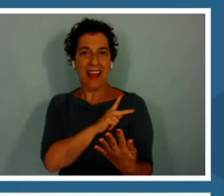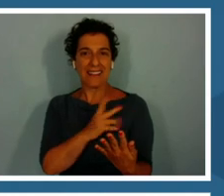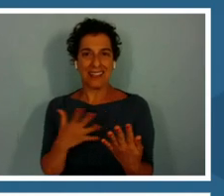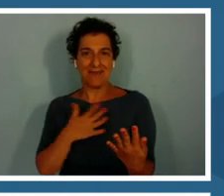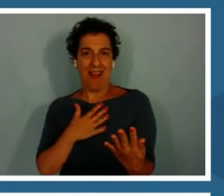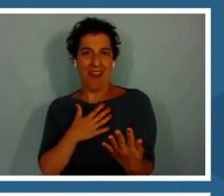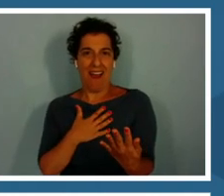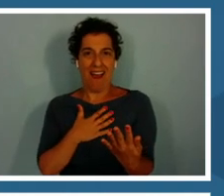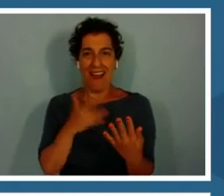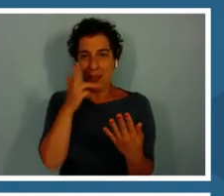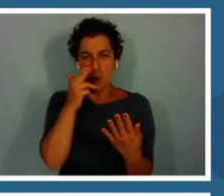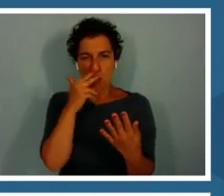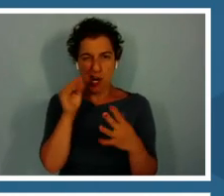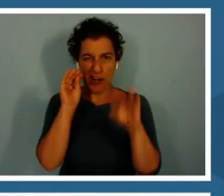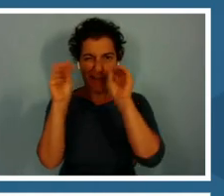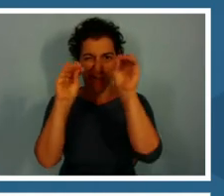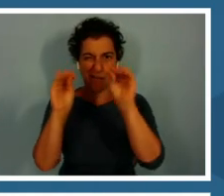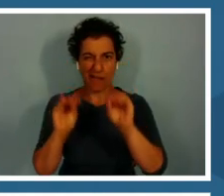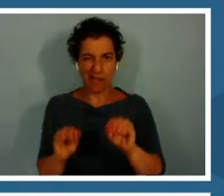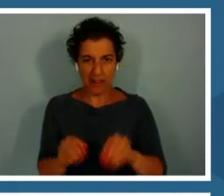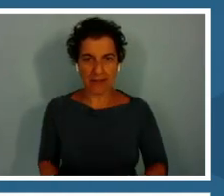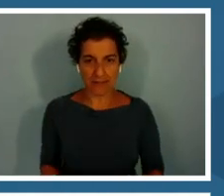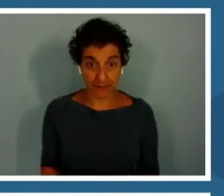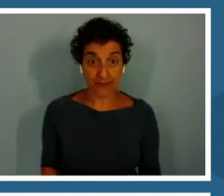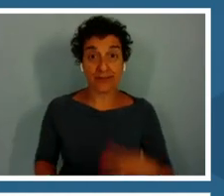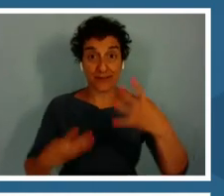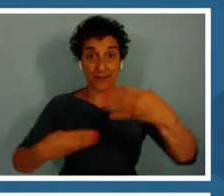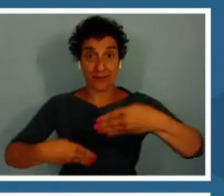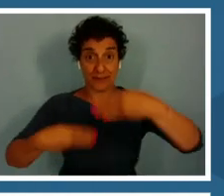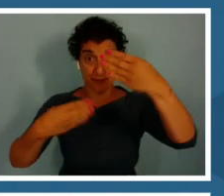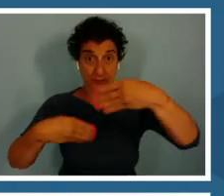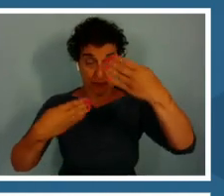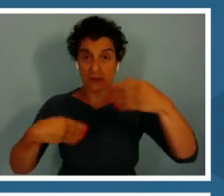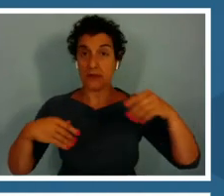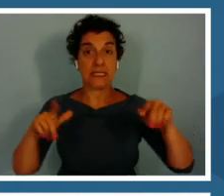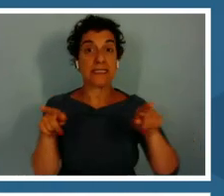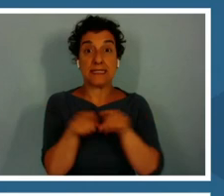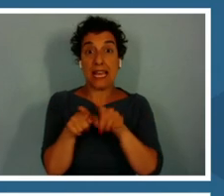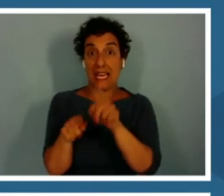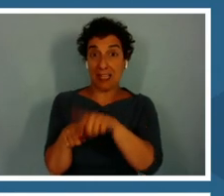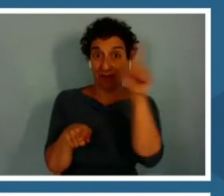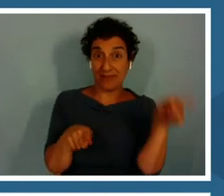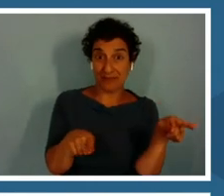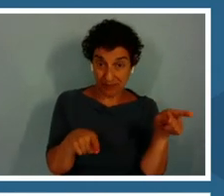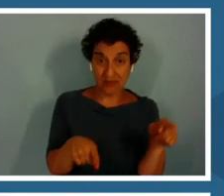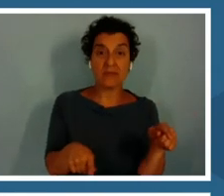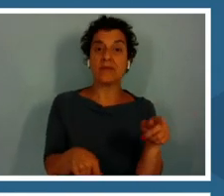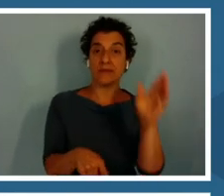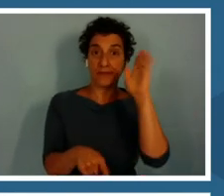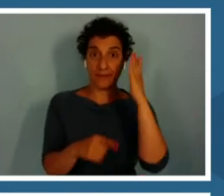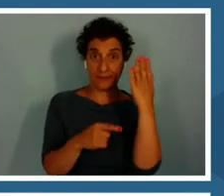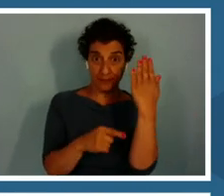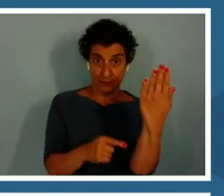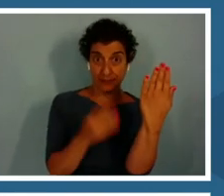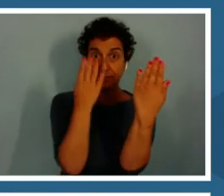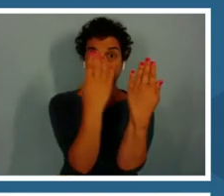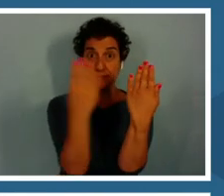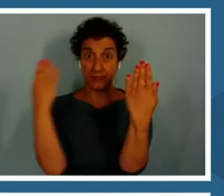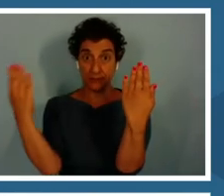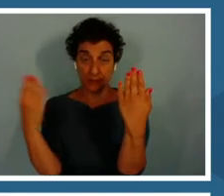Scrolling down, it is the same exact thing as before, broken in the same way. On the left side is the interactive game.